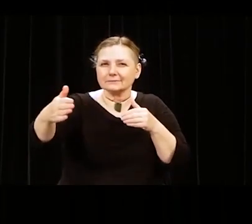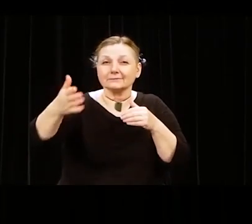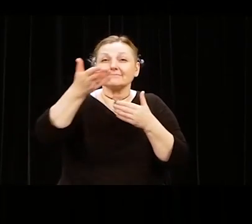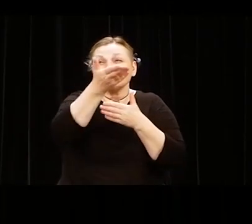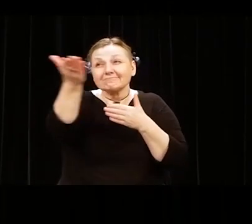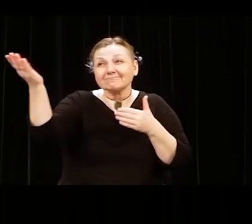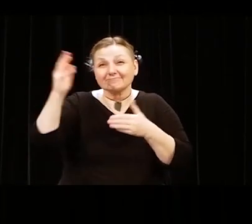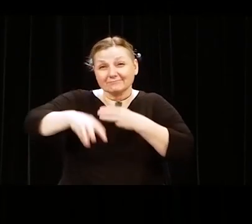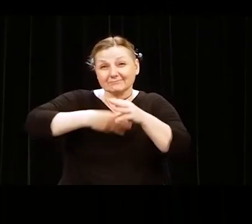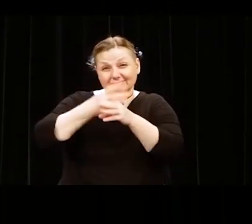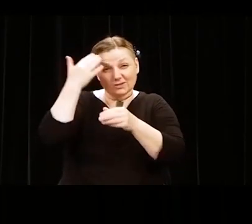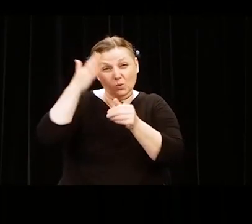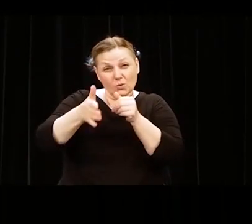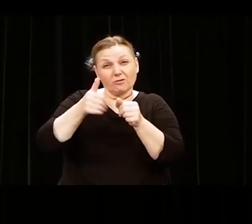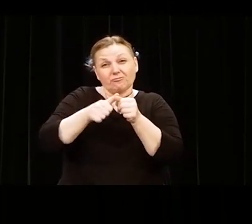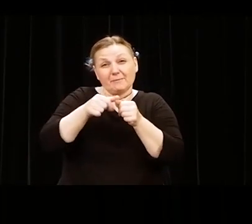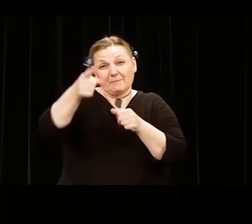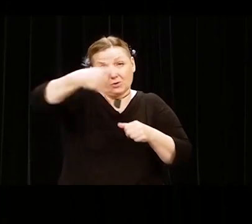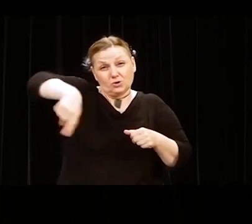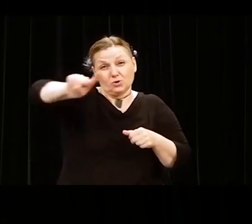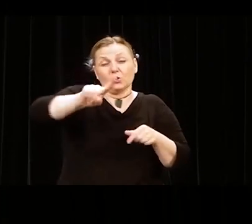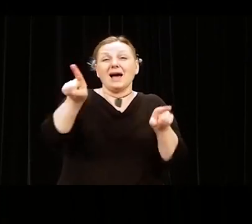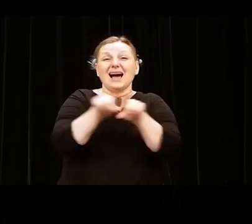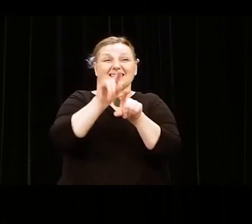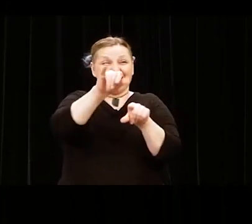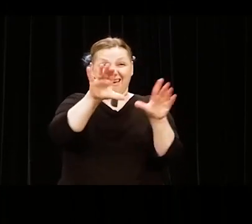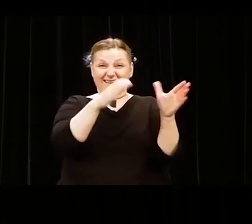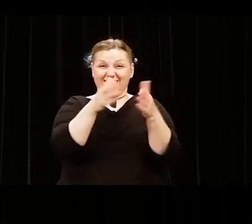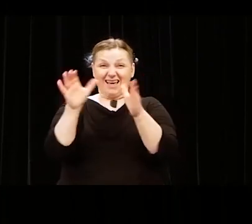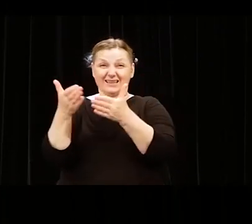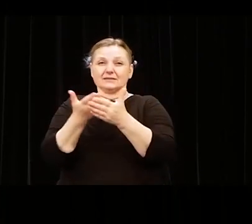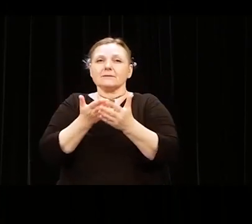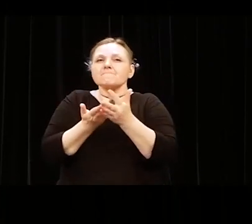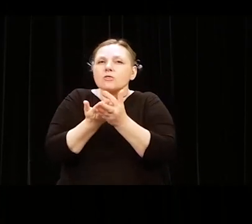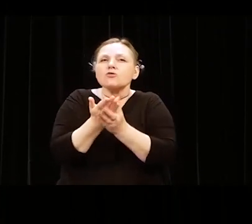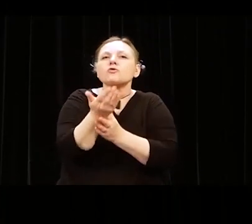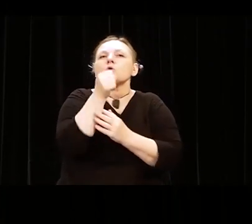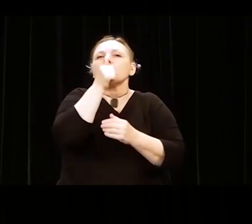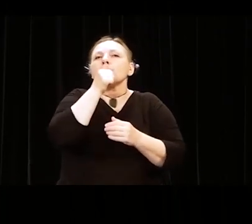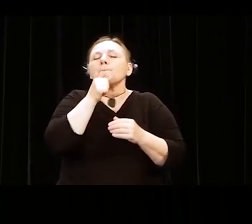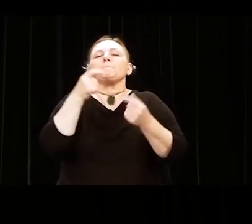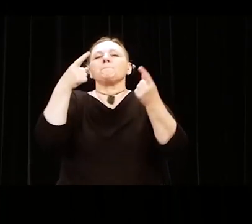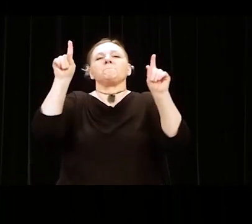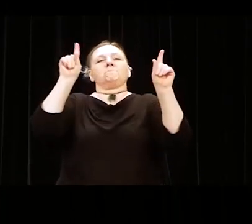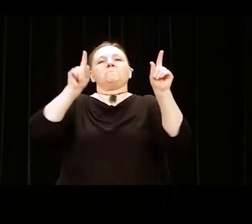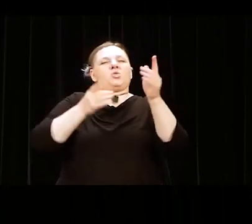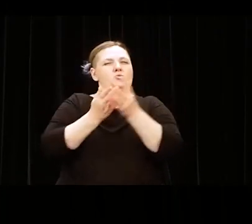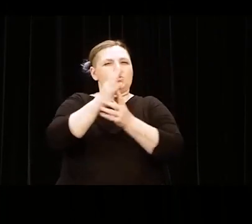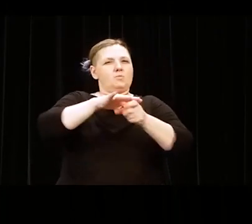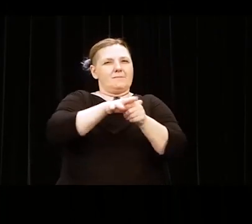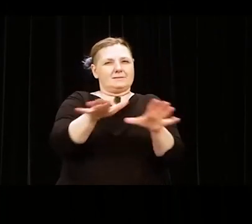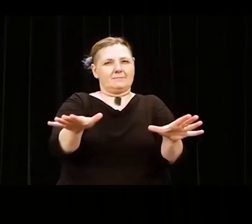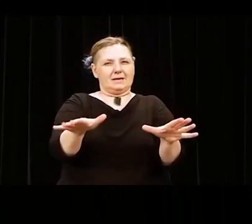as the class of the pandemic. I challenge you to strive for change. For the next chapter in your life,